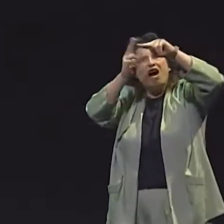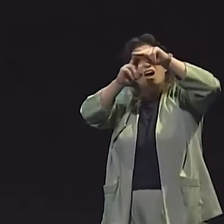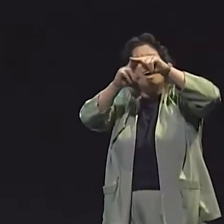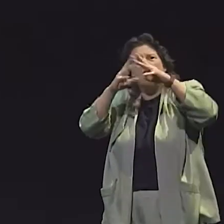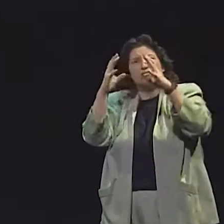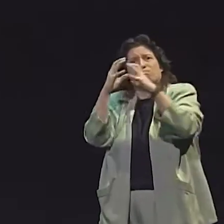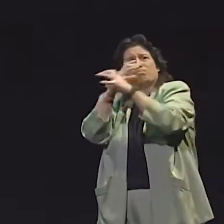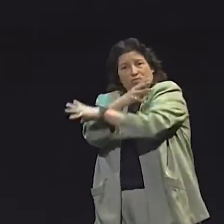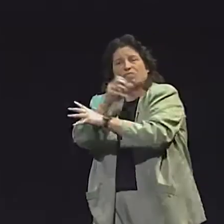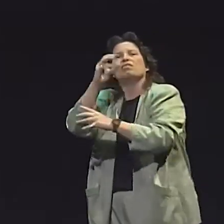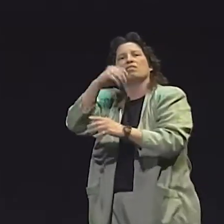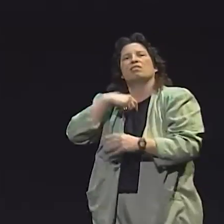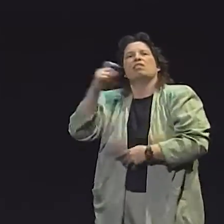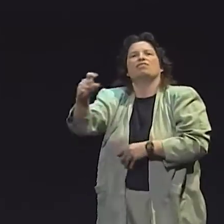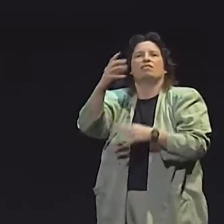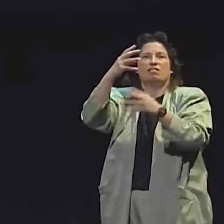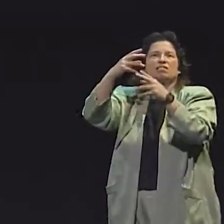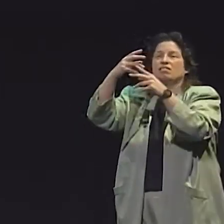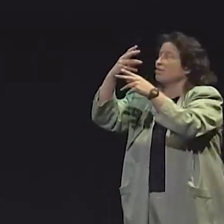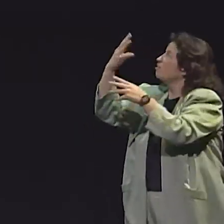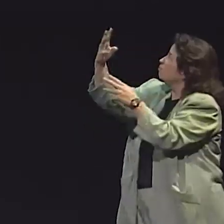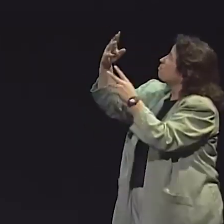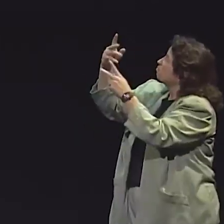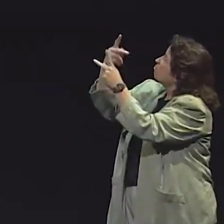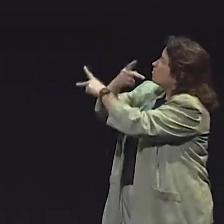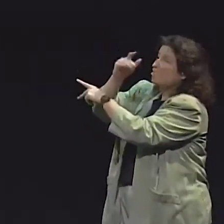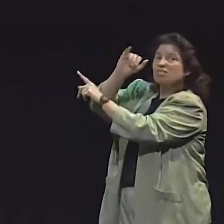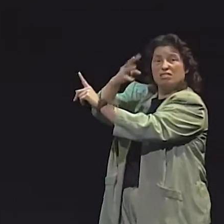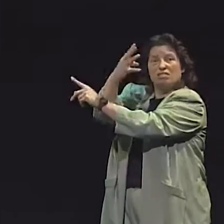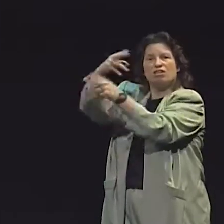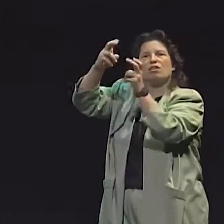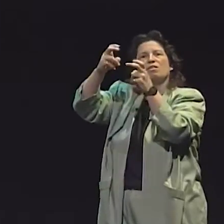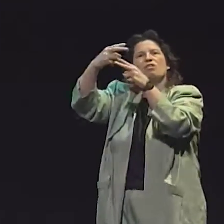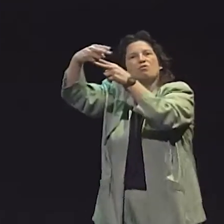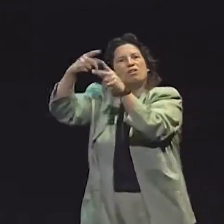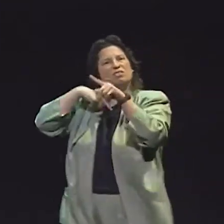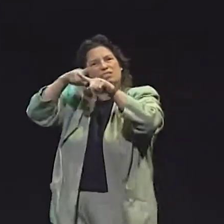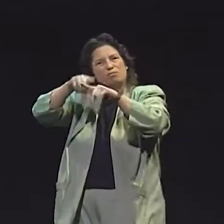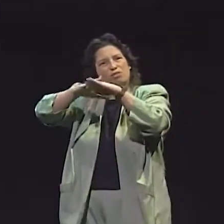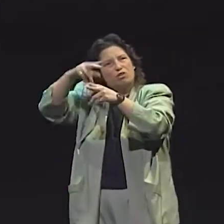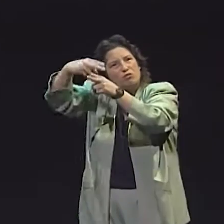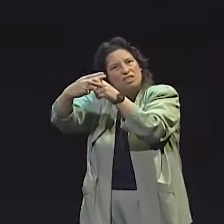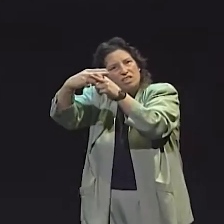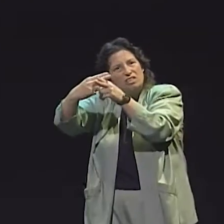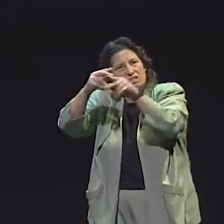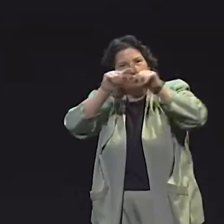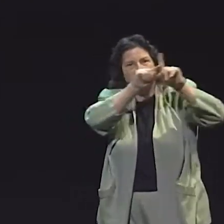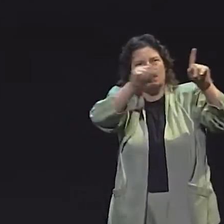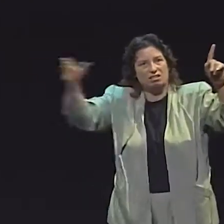WOULD BE GIVEN MORE WEIGHT AND CHILDREN WHO HAD THOSE STRUCTURES WOULD GET MORE CREDITS FOR HAVING THAT